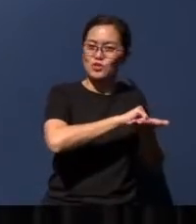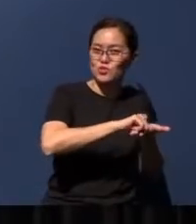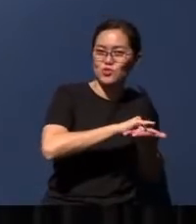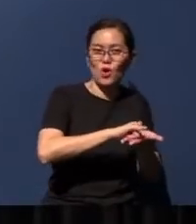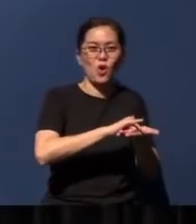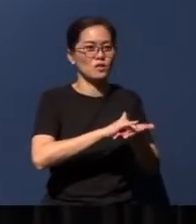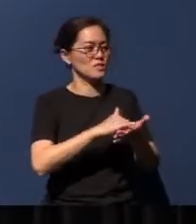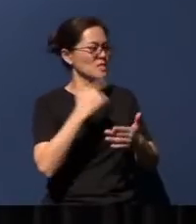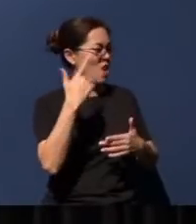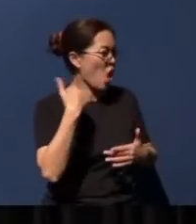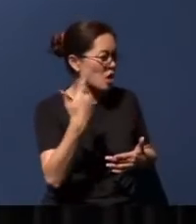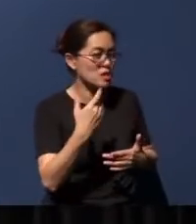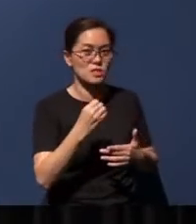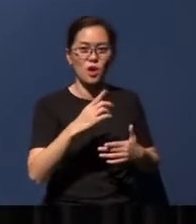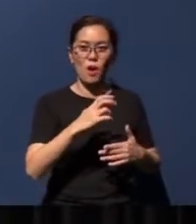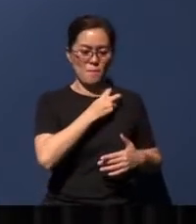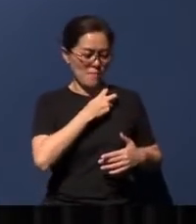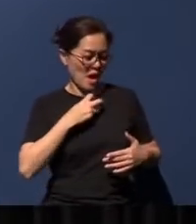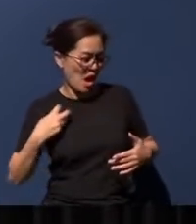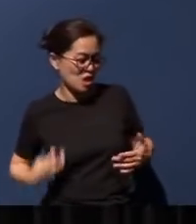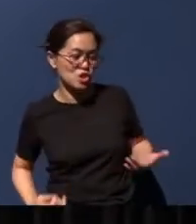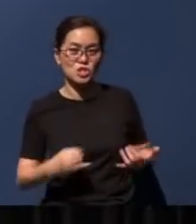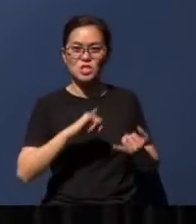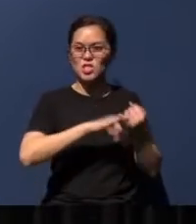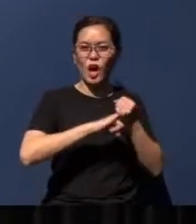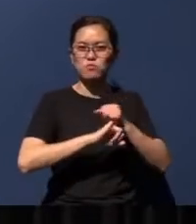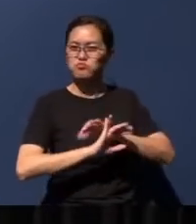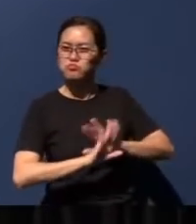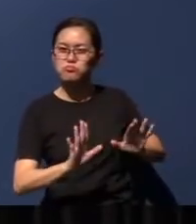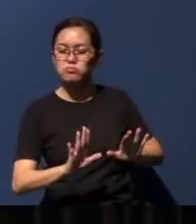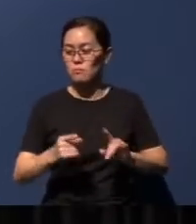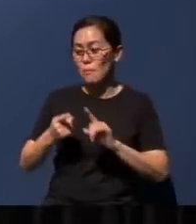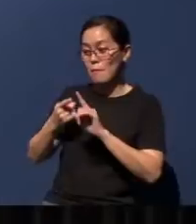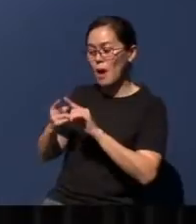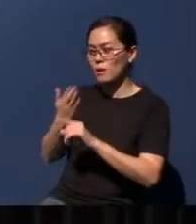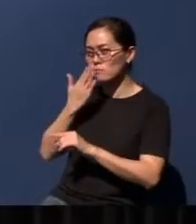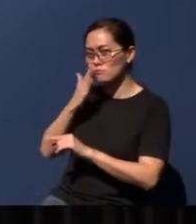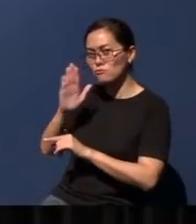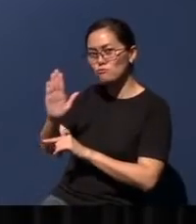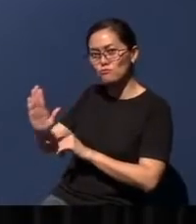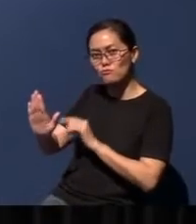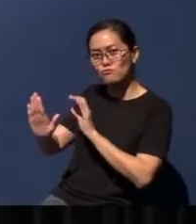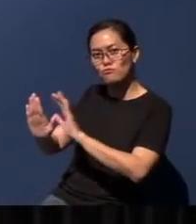no longer be Beijing or Shanghai but little Jerusalem, in the Middle East. In